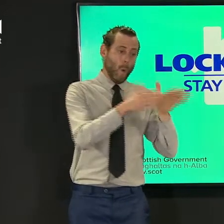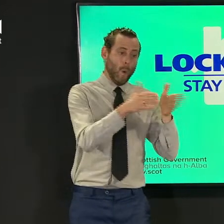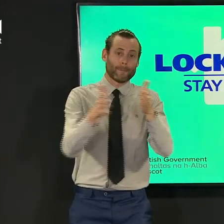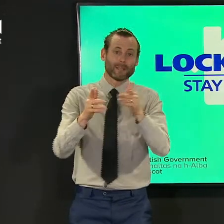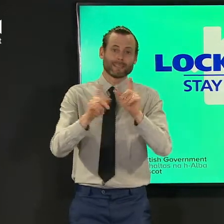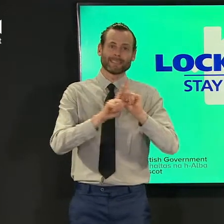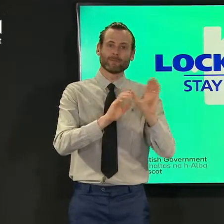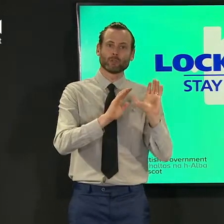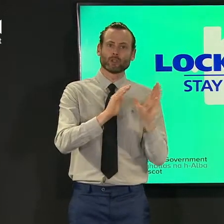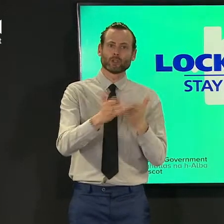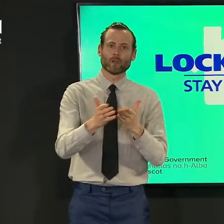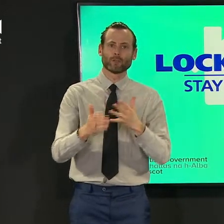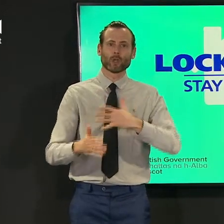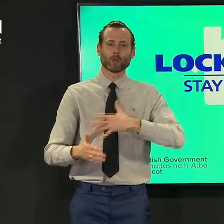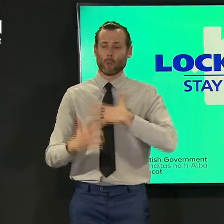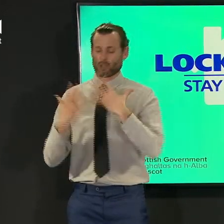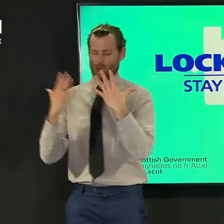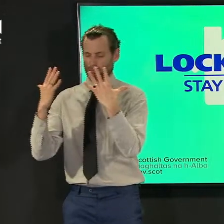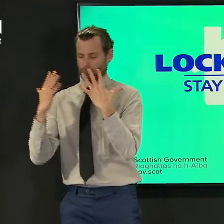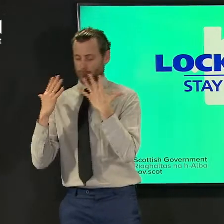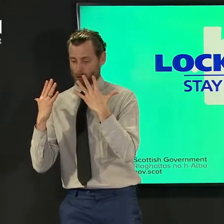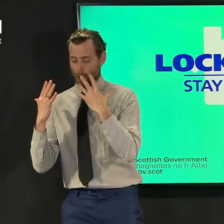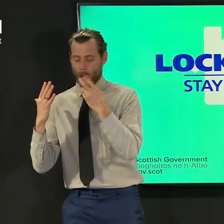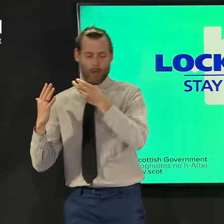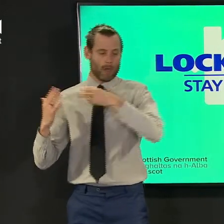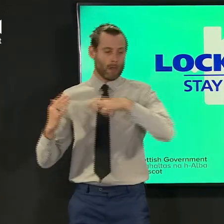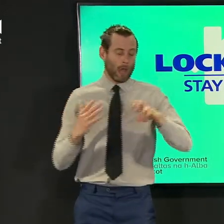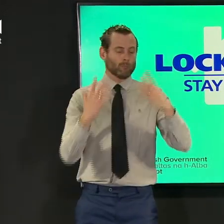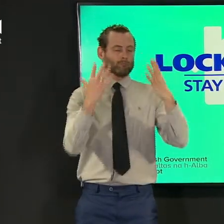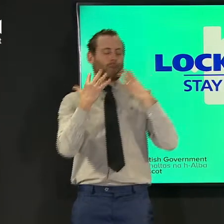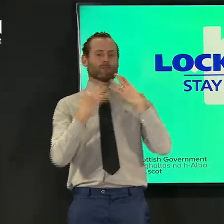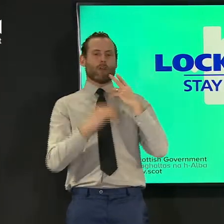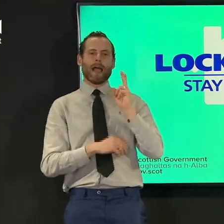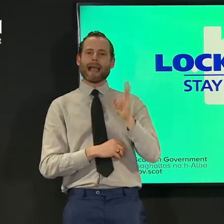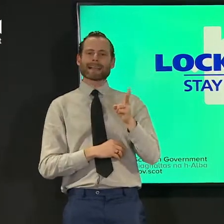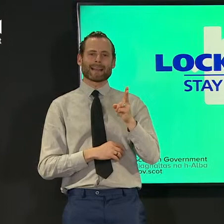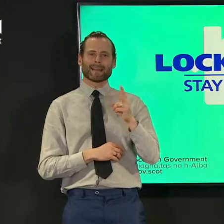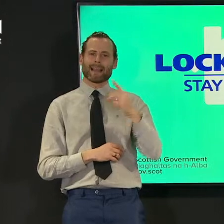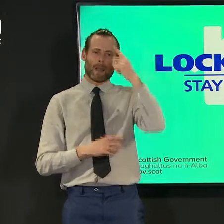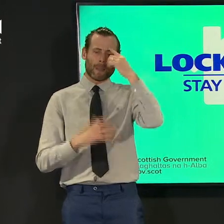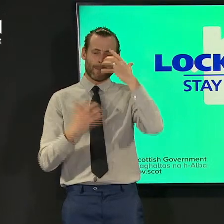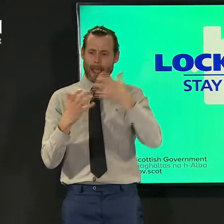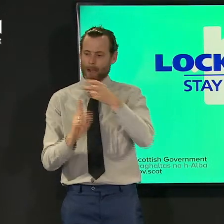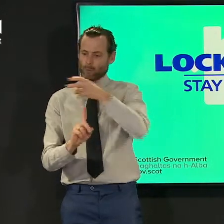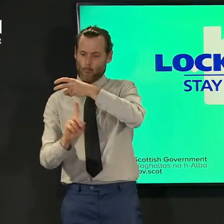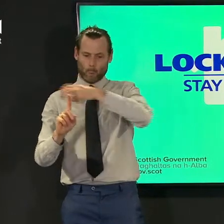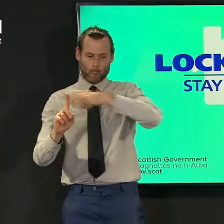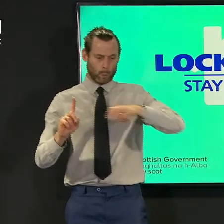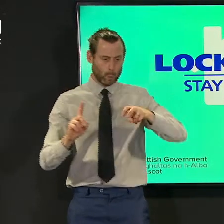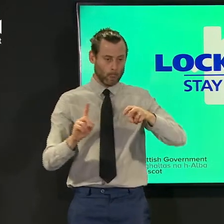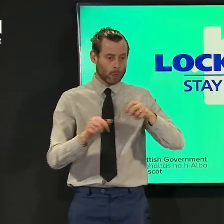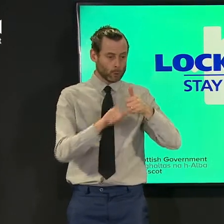for all non-covid healthcare making sure we've got a resilient and a properly supported workforce